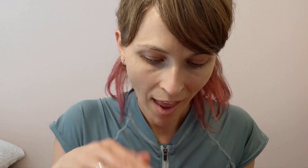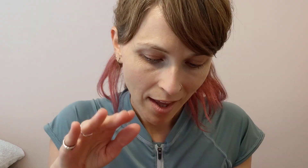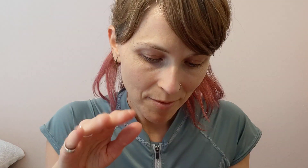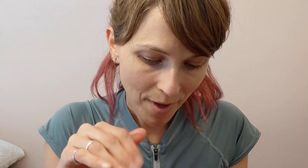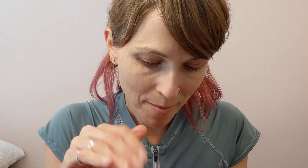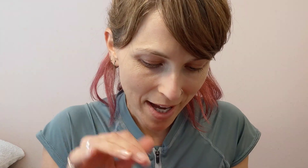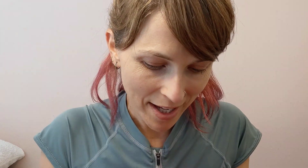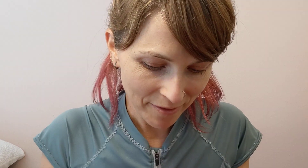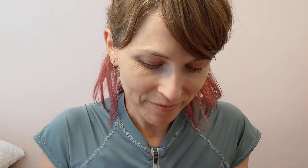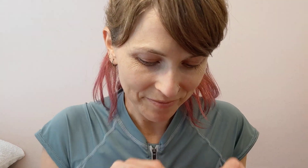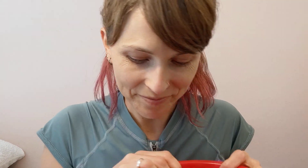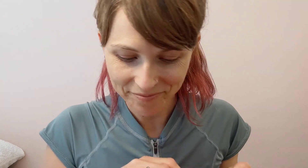Bye bye.